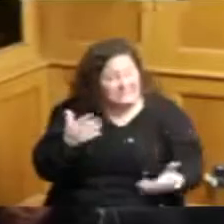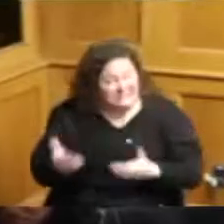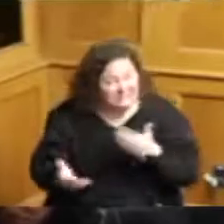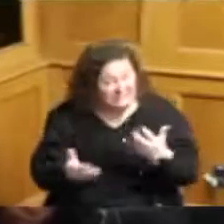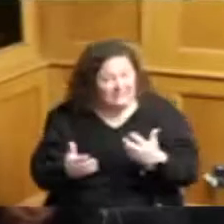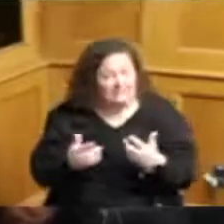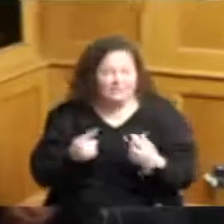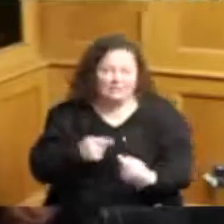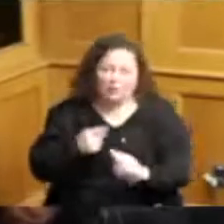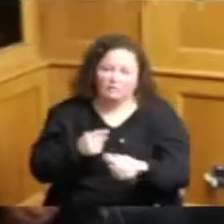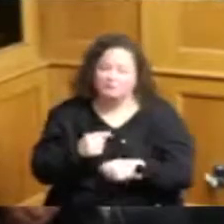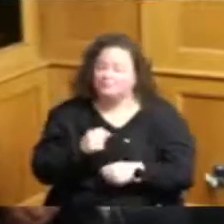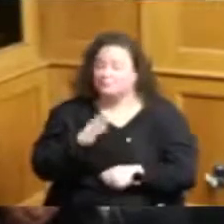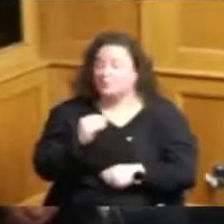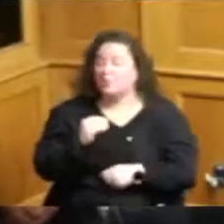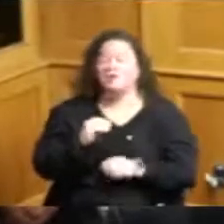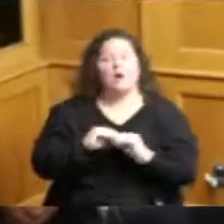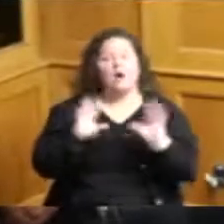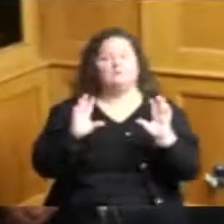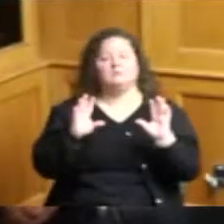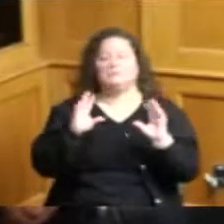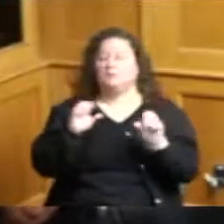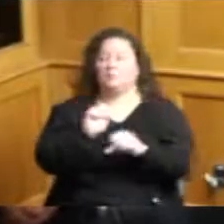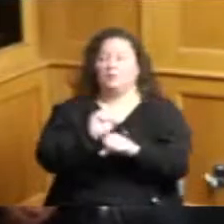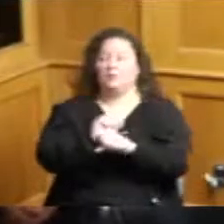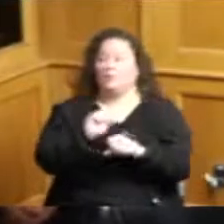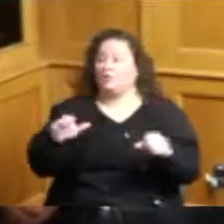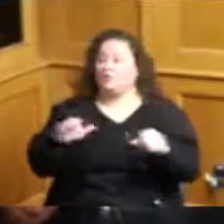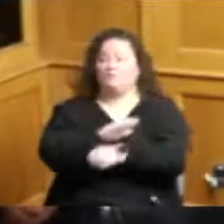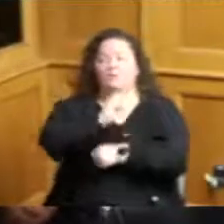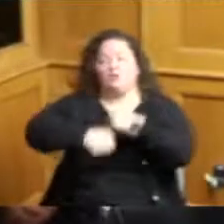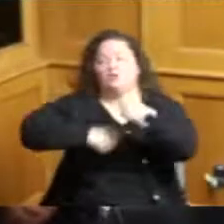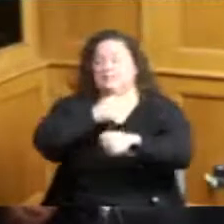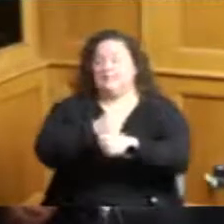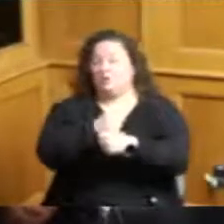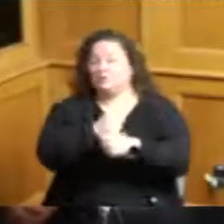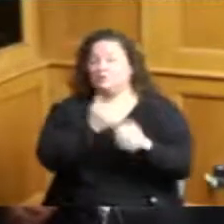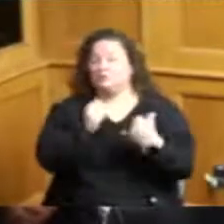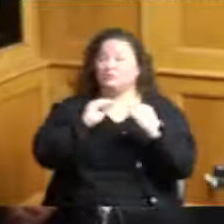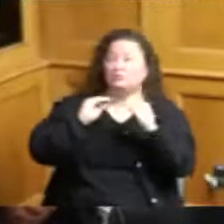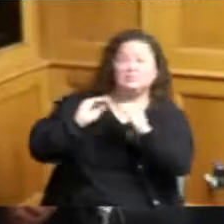obviously we work year-round educating our staff on the codes the codes are constantly changing